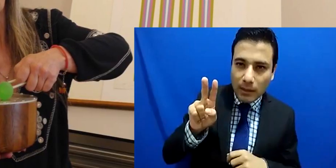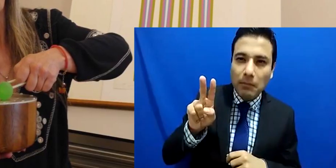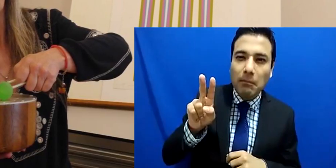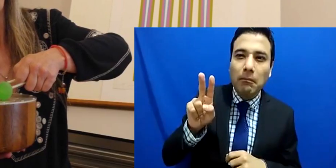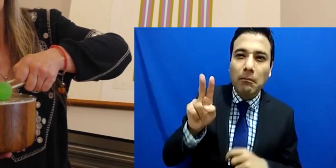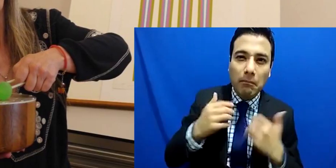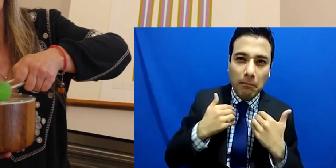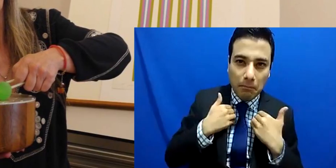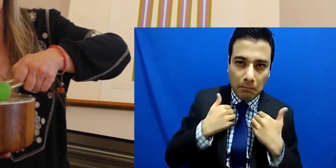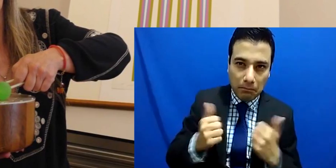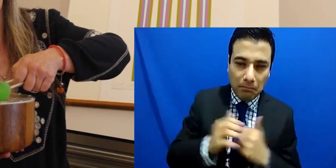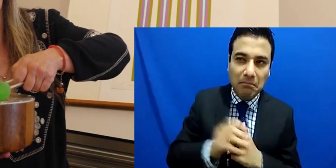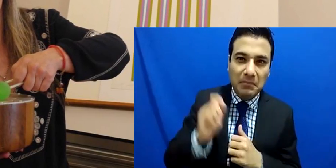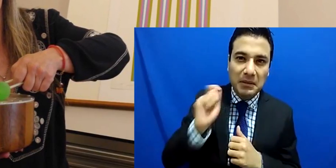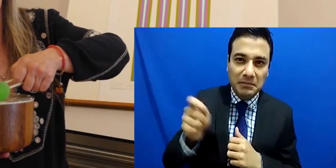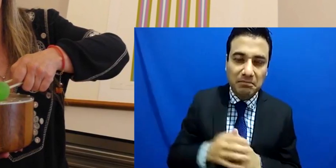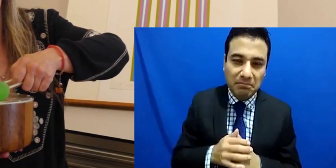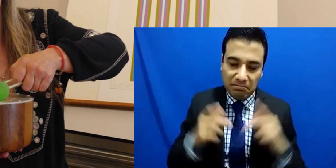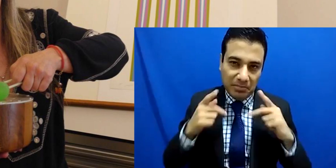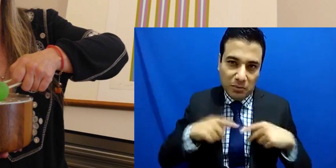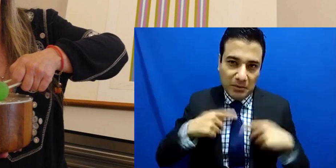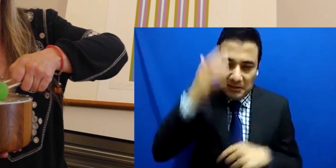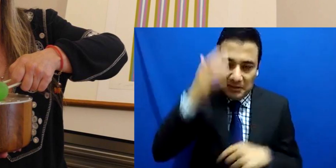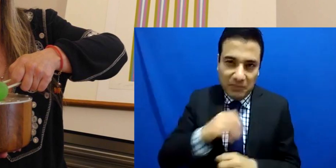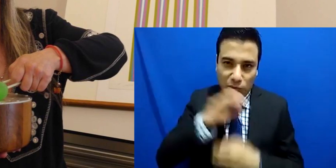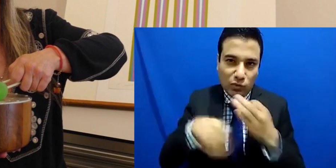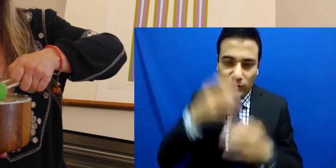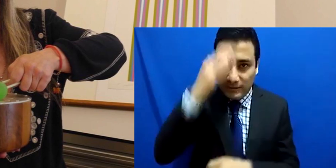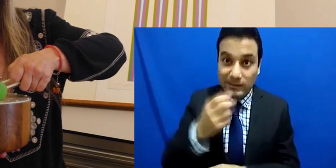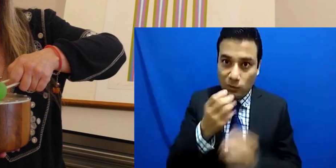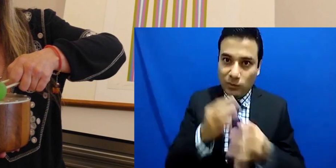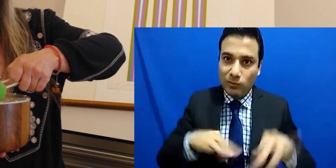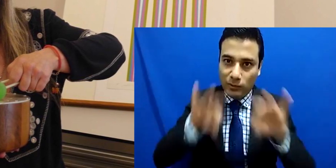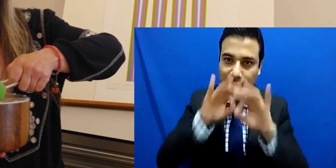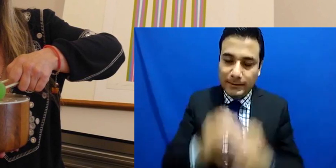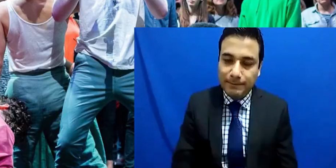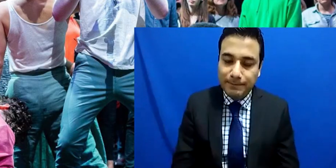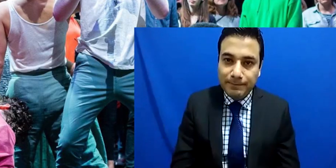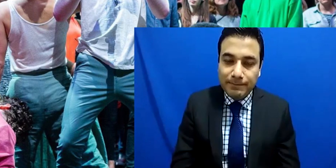so I think that's really really important so educationally you know we can really nurture this